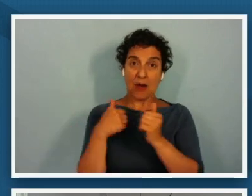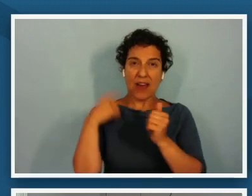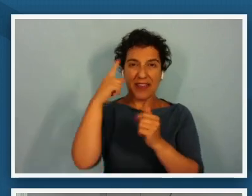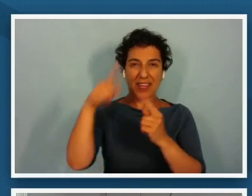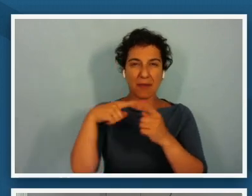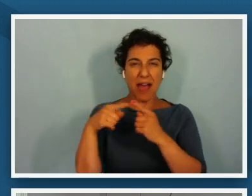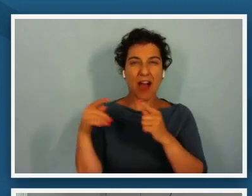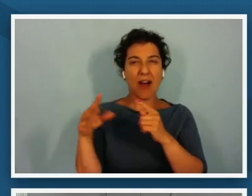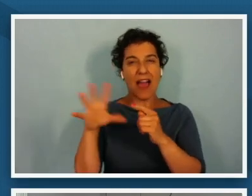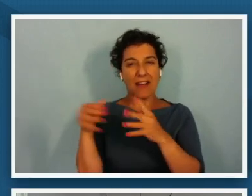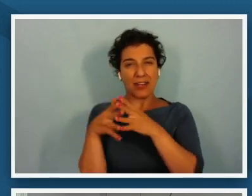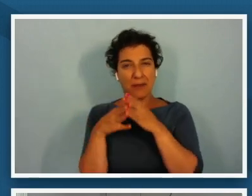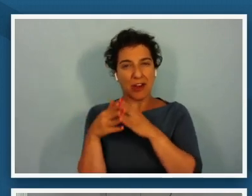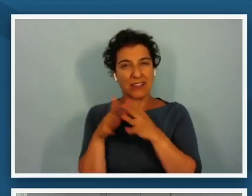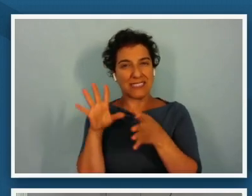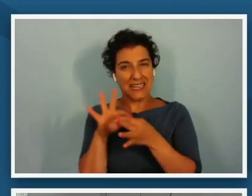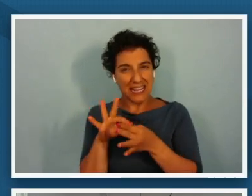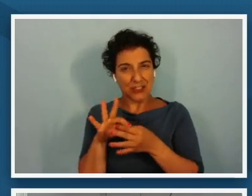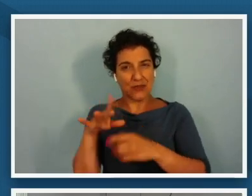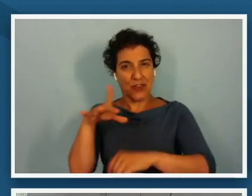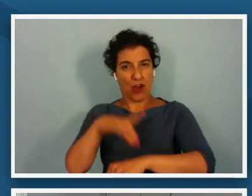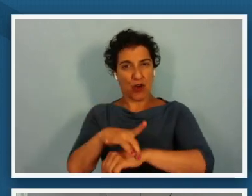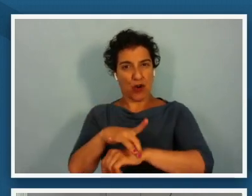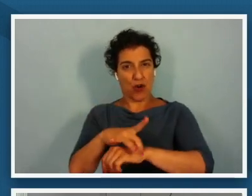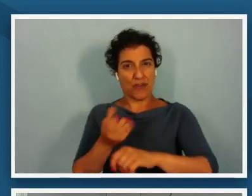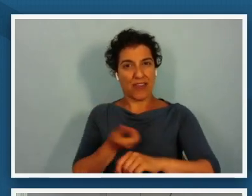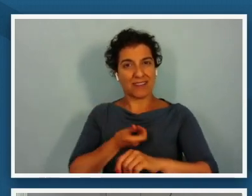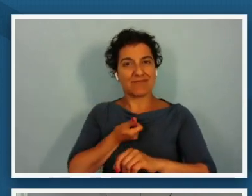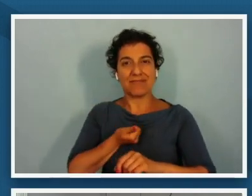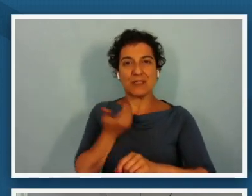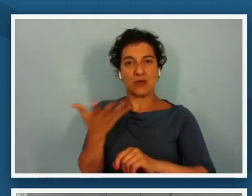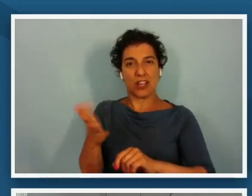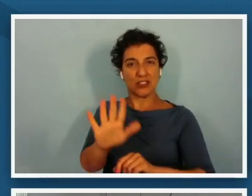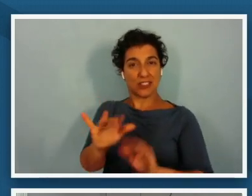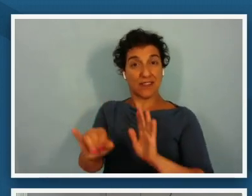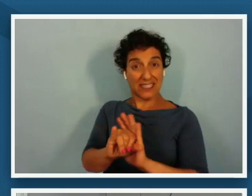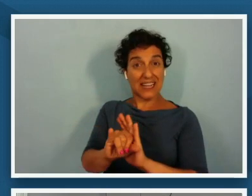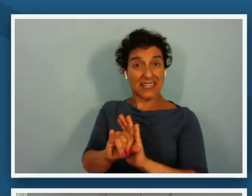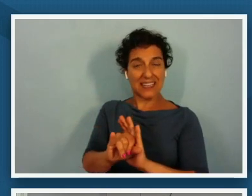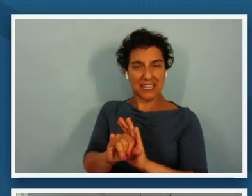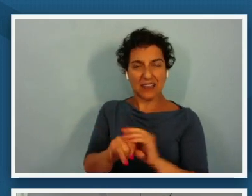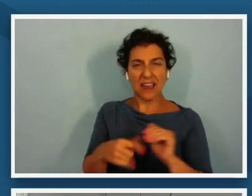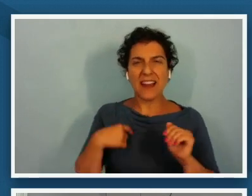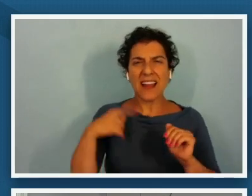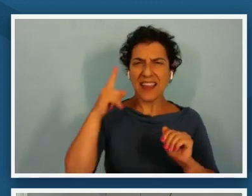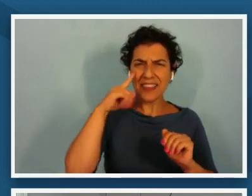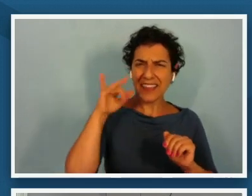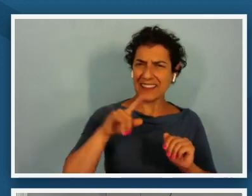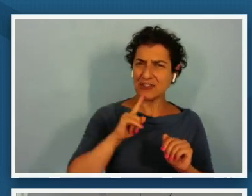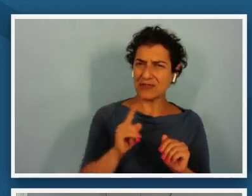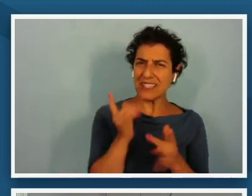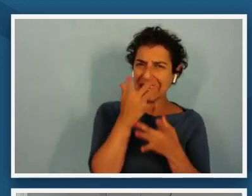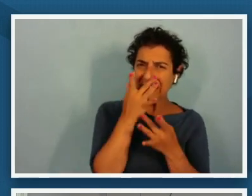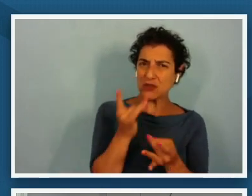to the earth and expression of identity um and i think